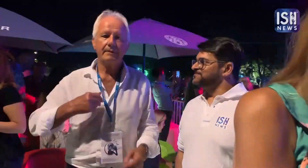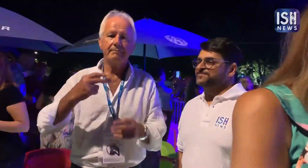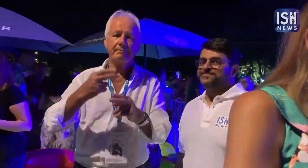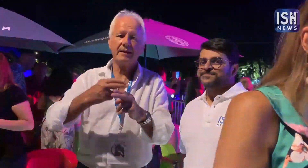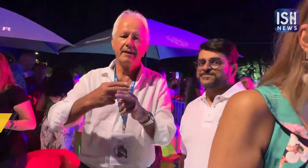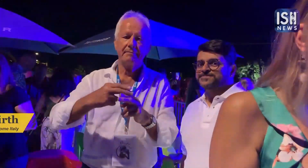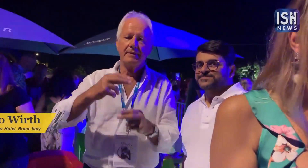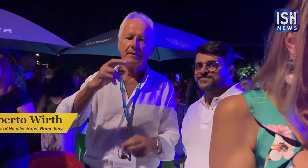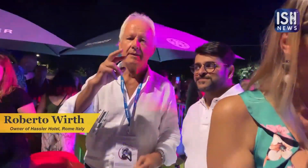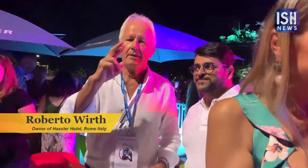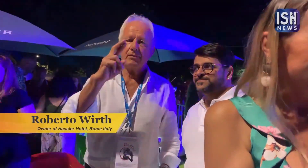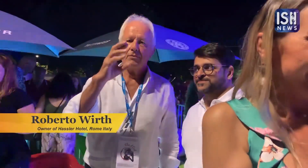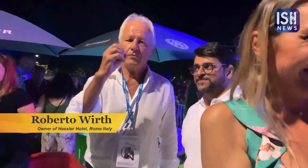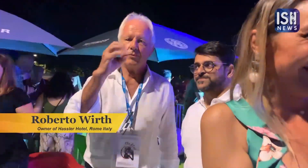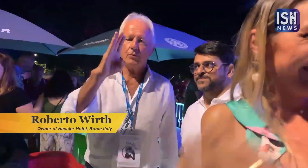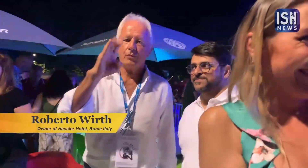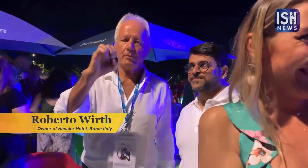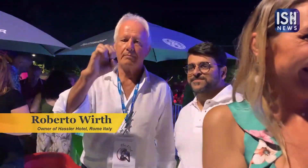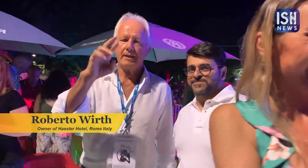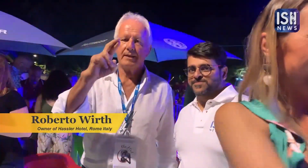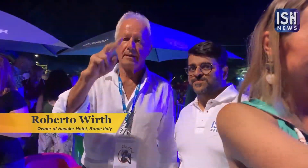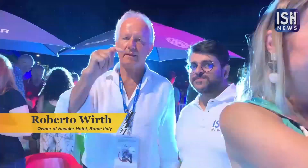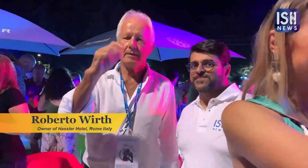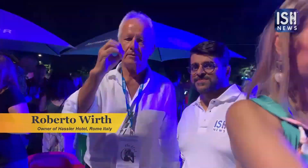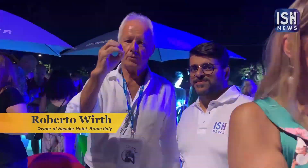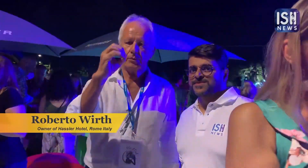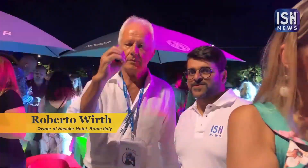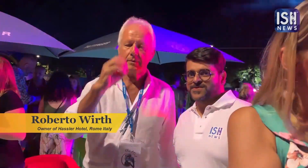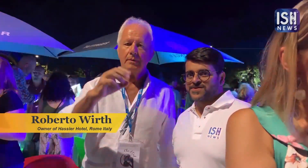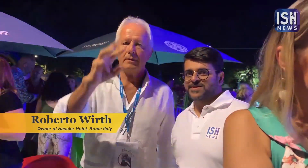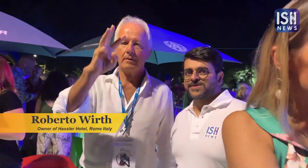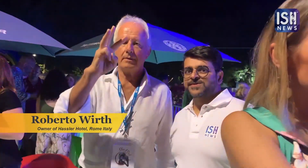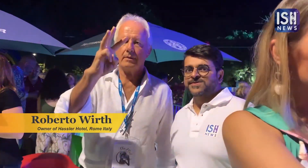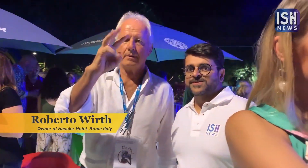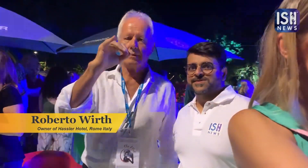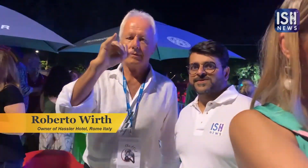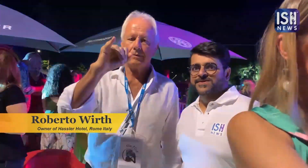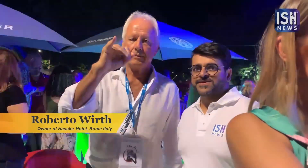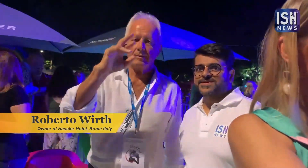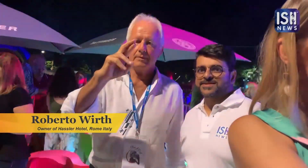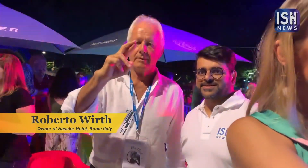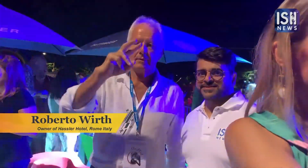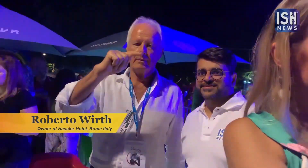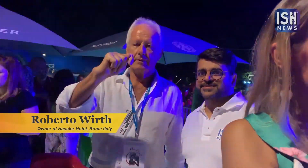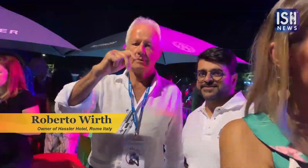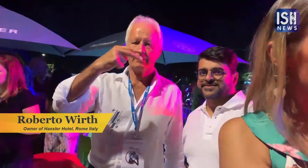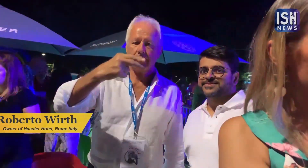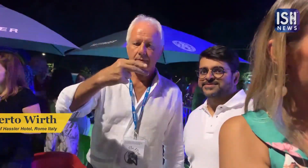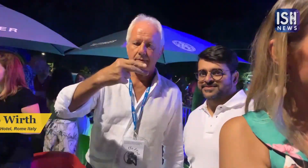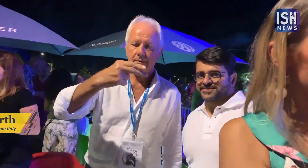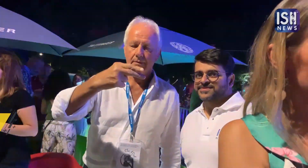My name is Roberto Wirth.